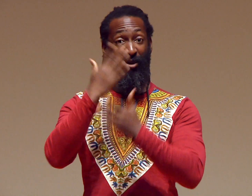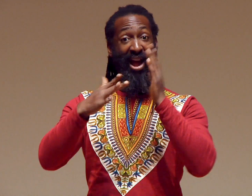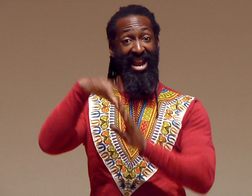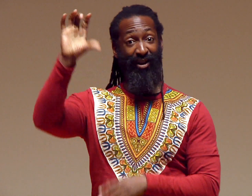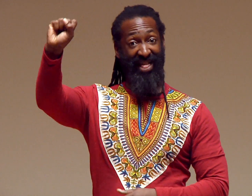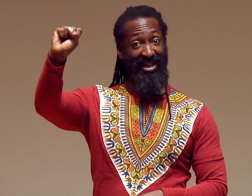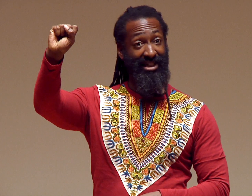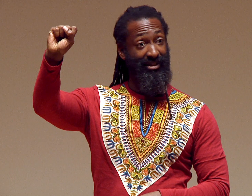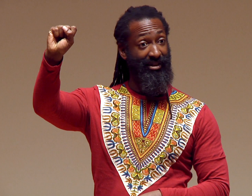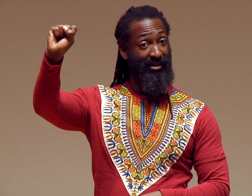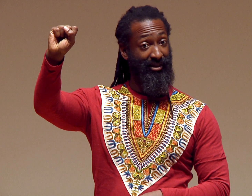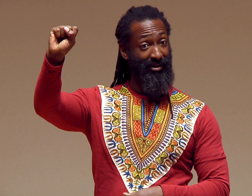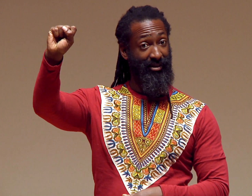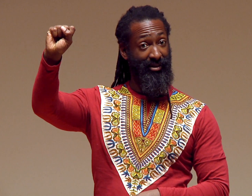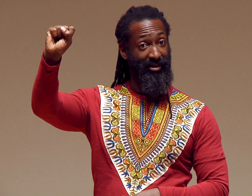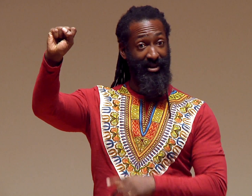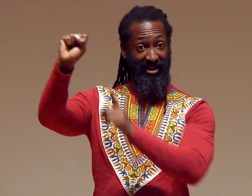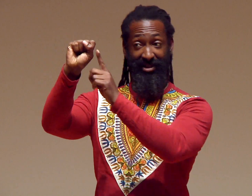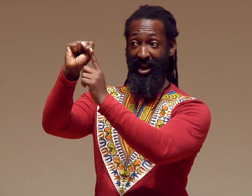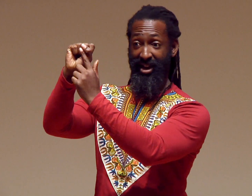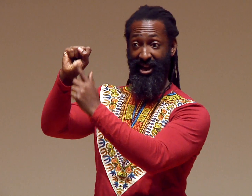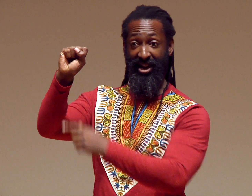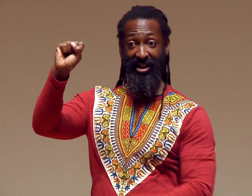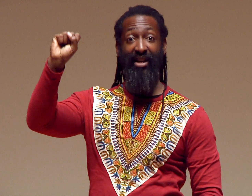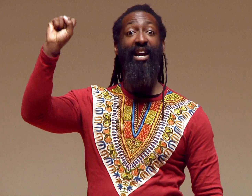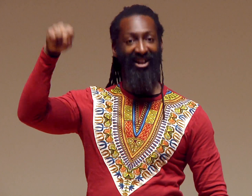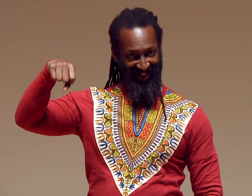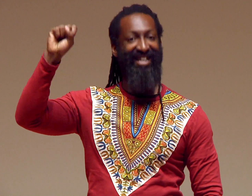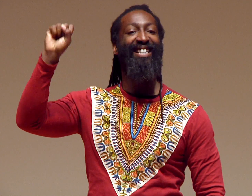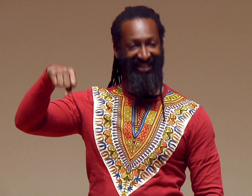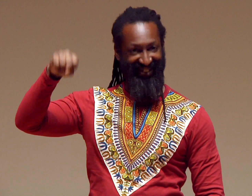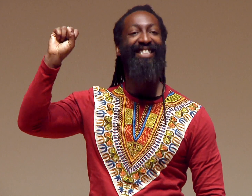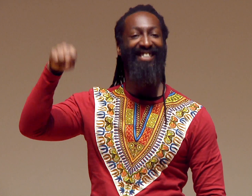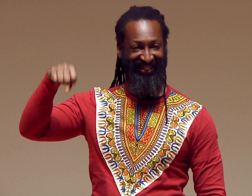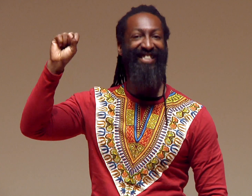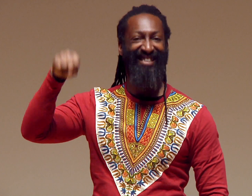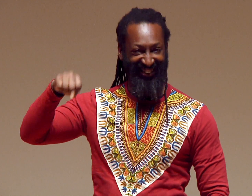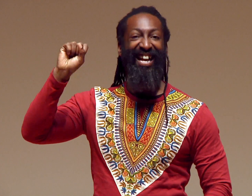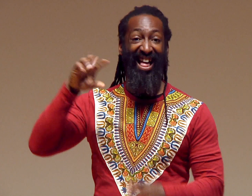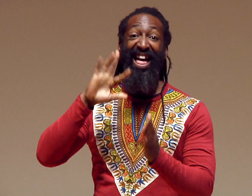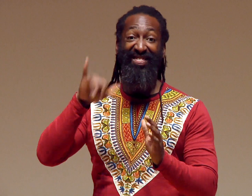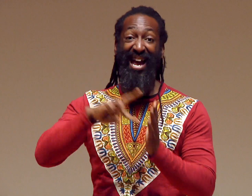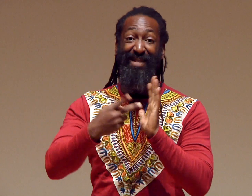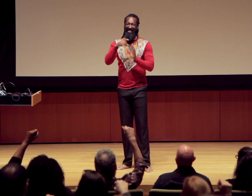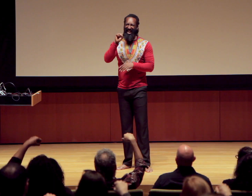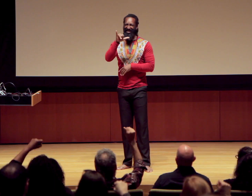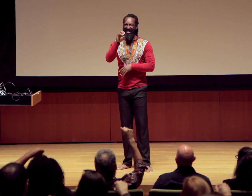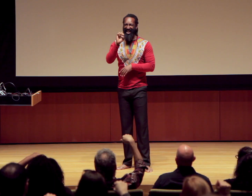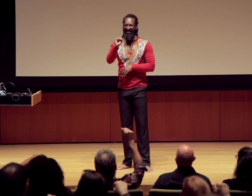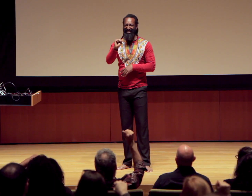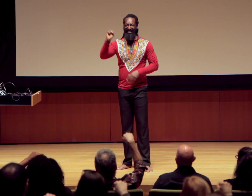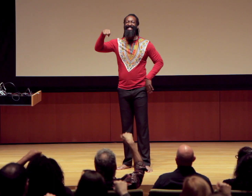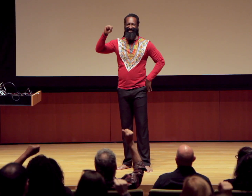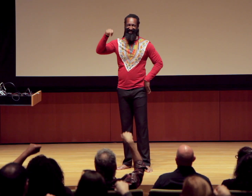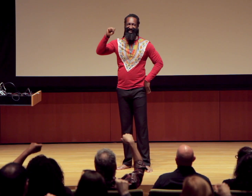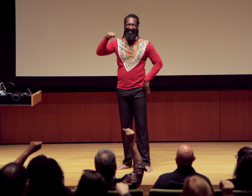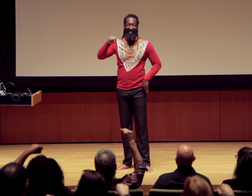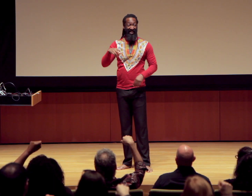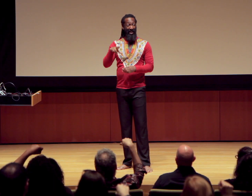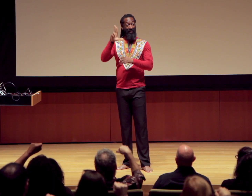Alright, put your hand out like this. Everybody put your hand out like this. That means yes.